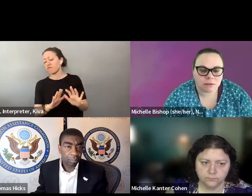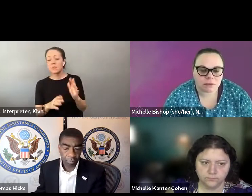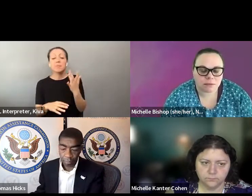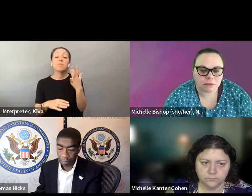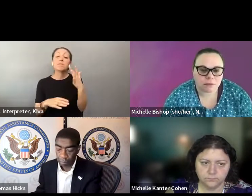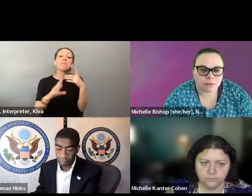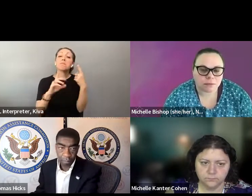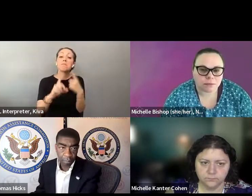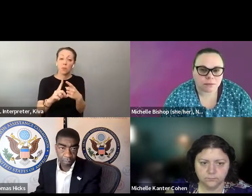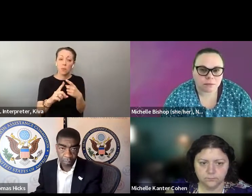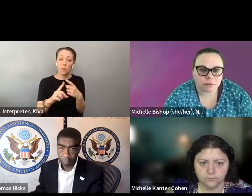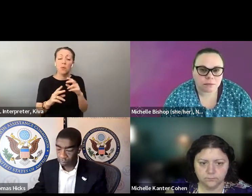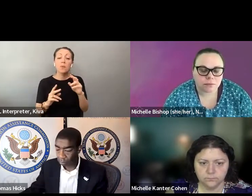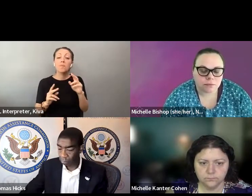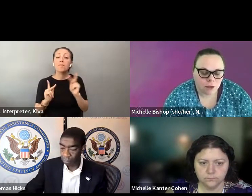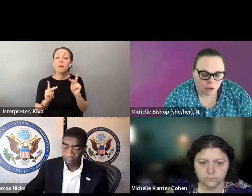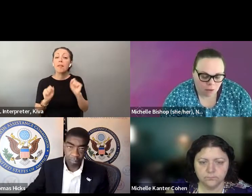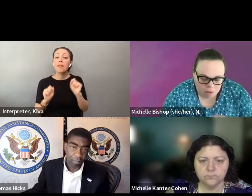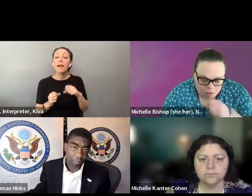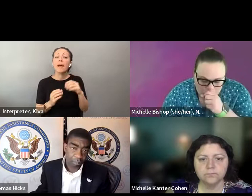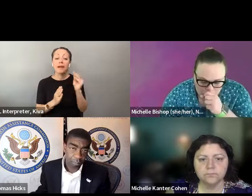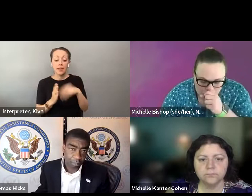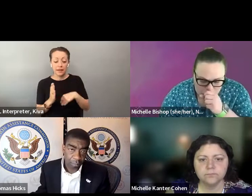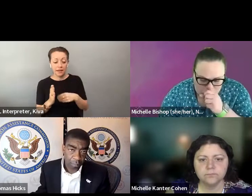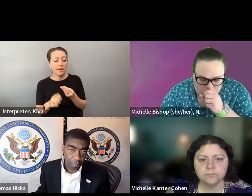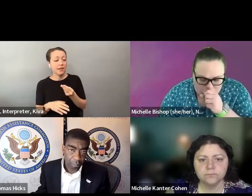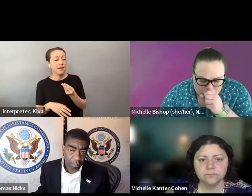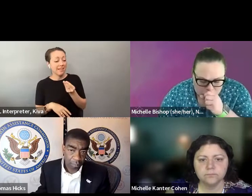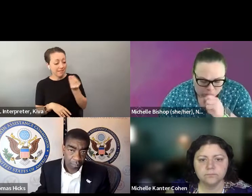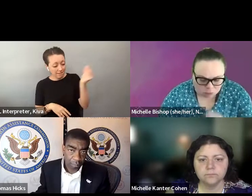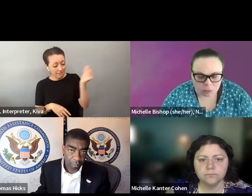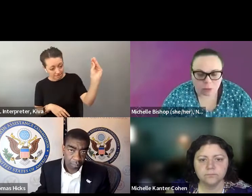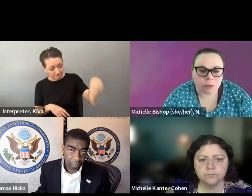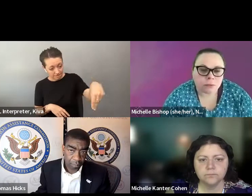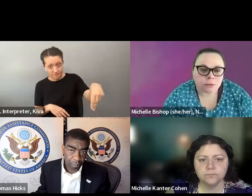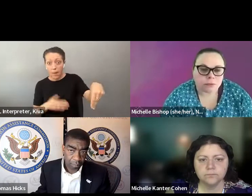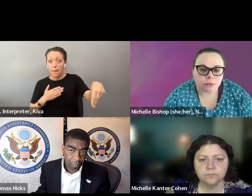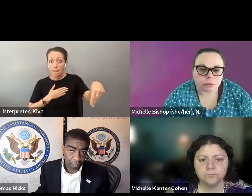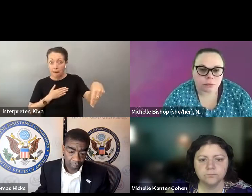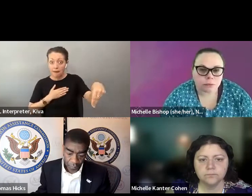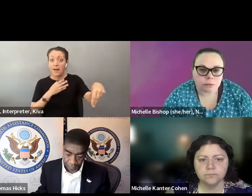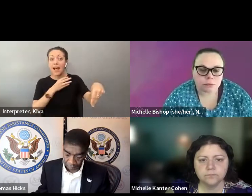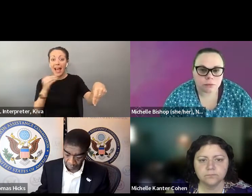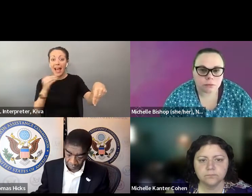But they've restricted the resistance to. assistance to -- so you can basically turn in your ballot, So so you can basically turn in your ballot immediate failing members and 2 other people to non family members.